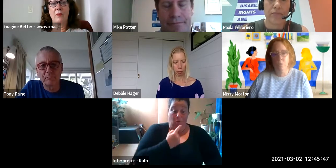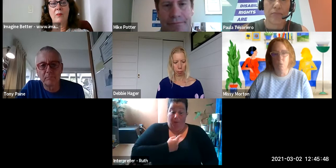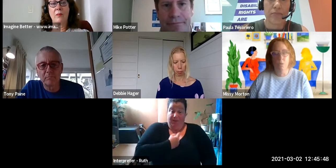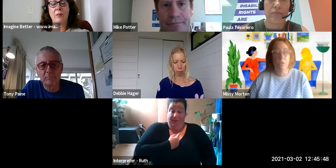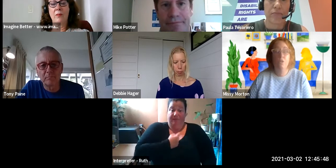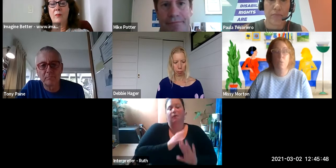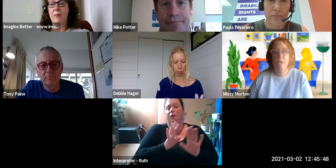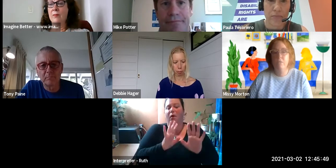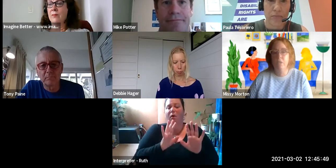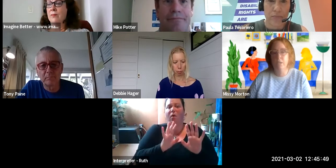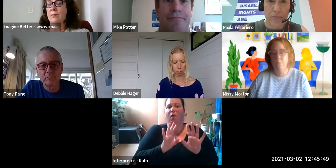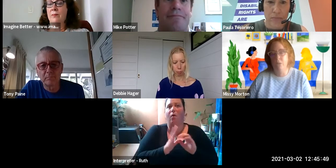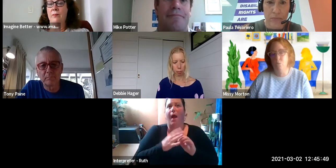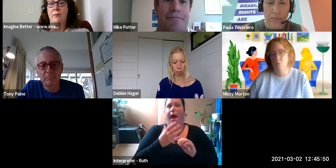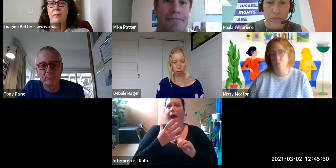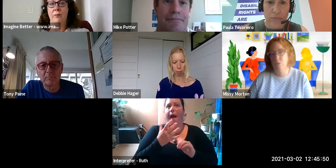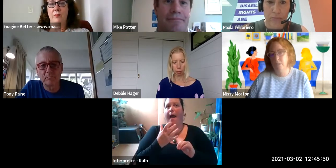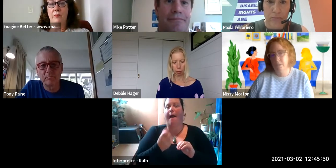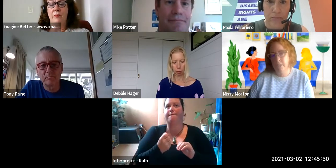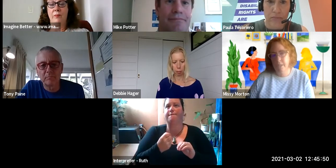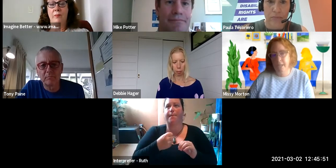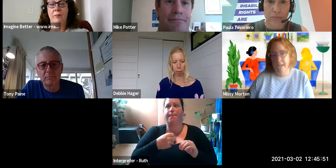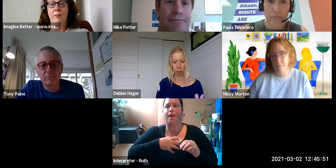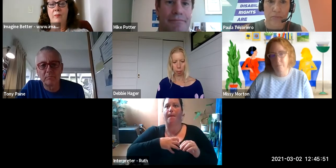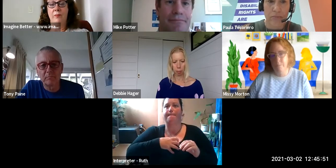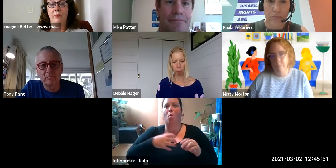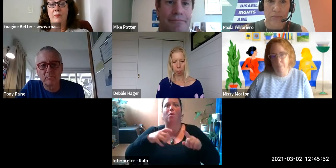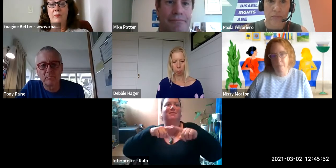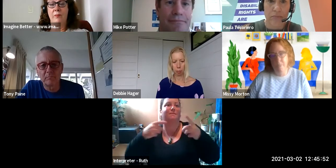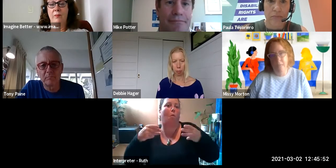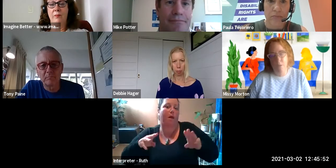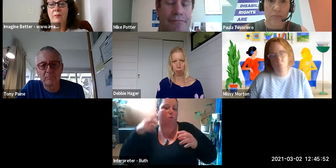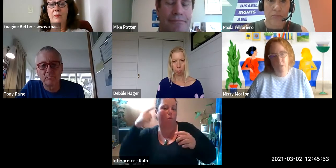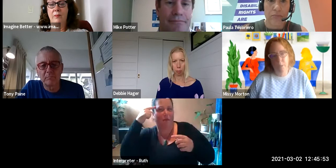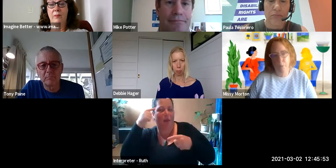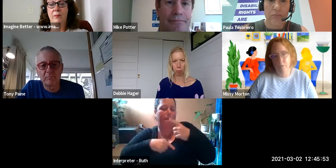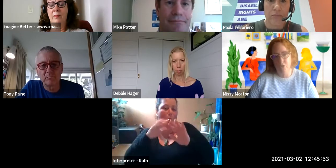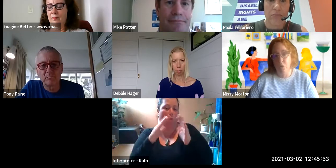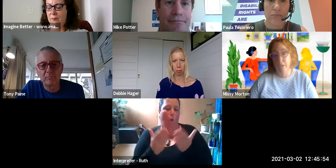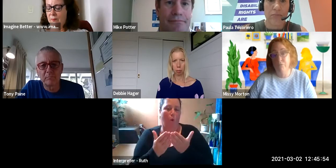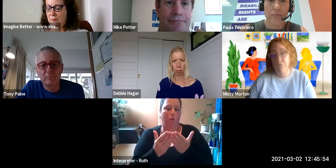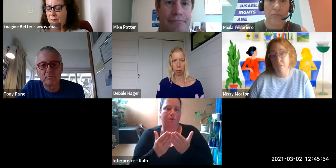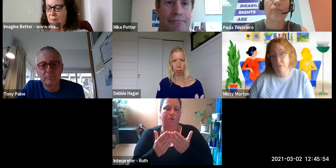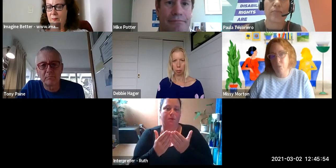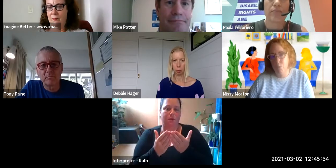or larger ways of thinking about the world. That really privileged, only a very small